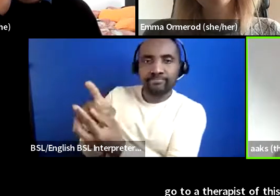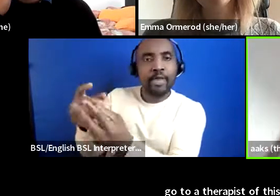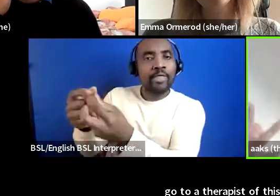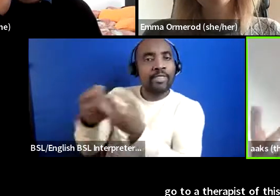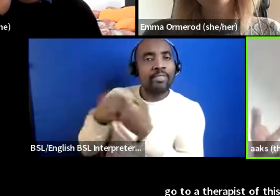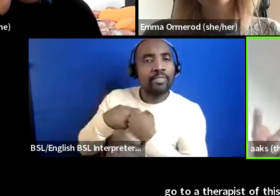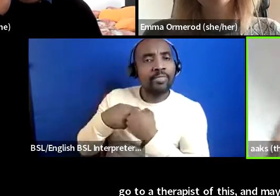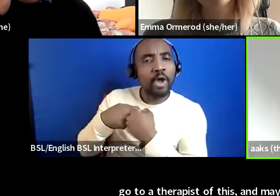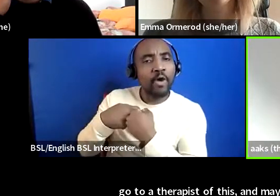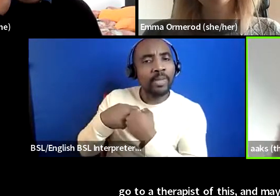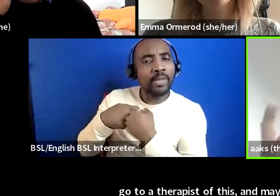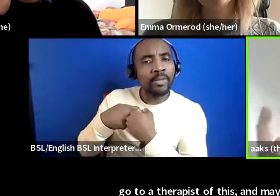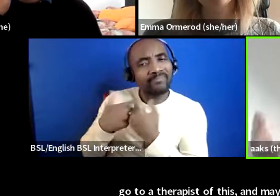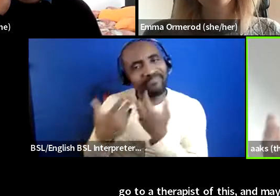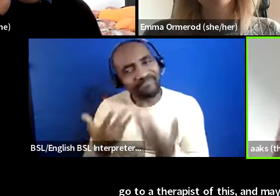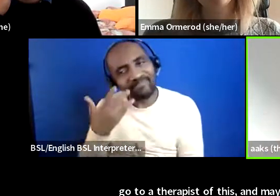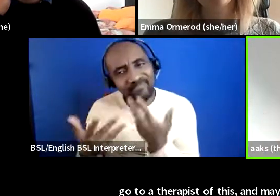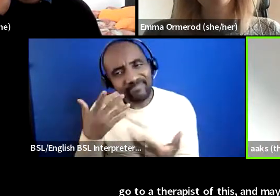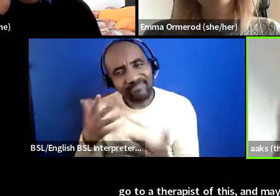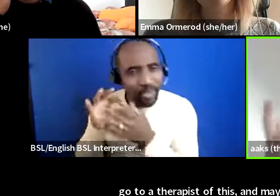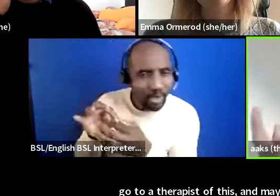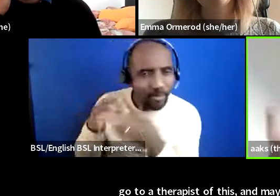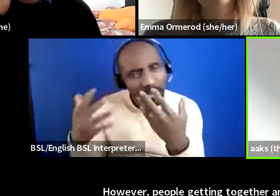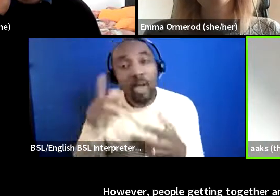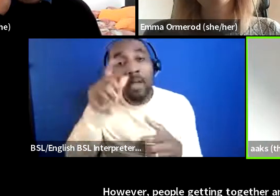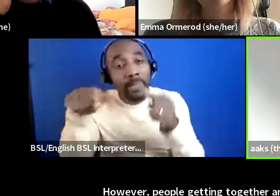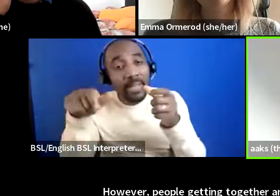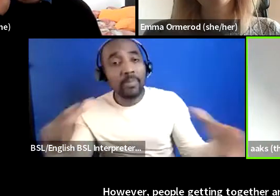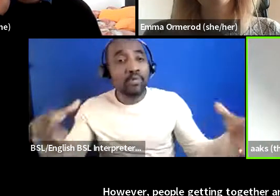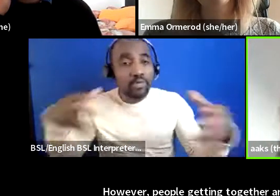people getting together and creating and making in ritual and dance and